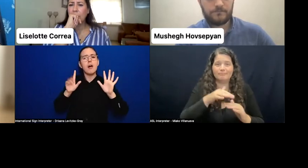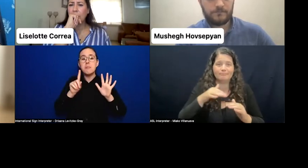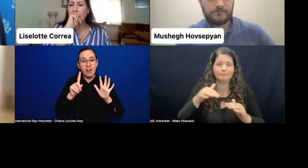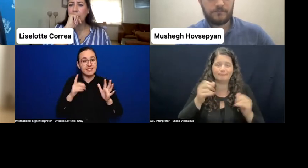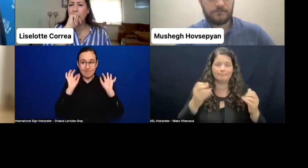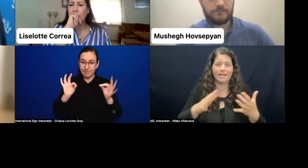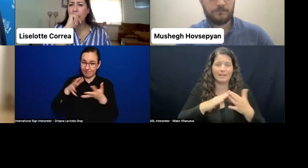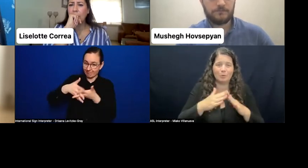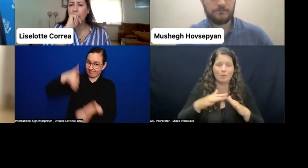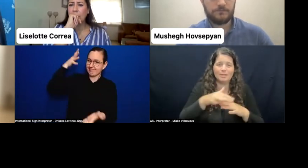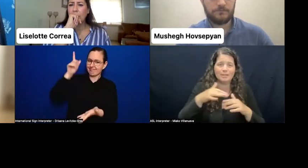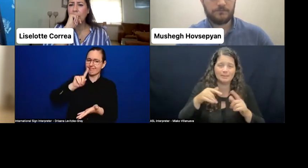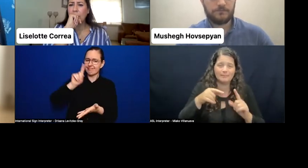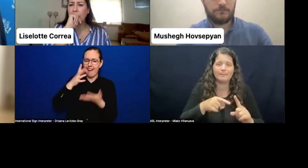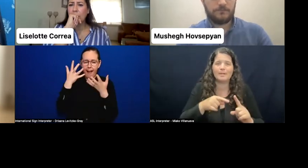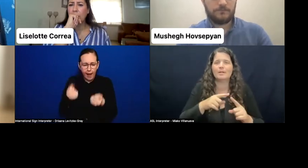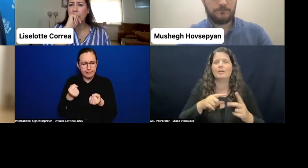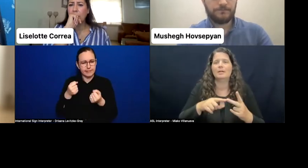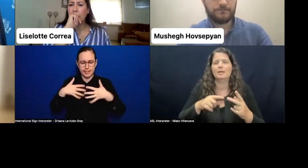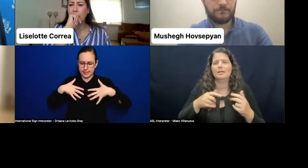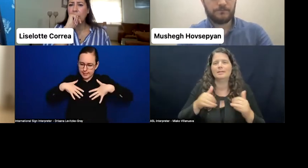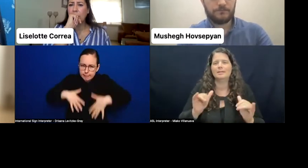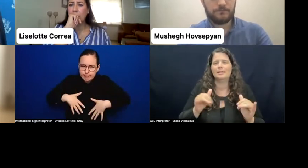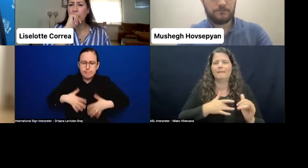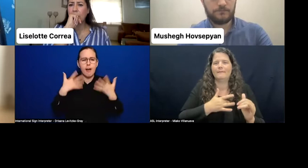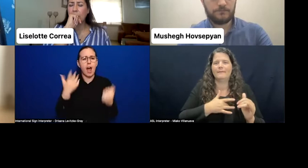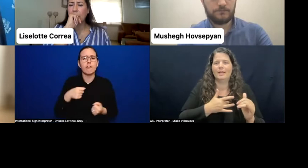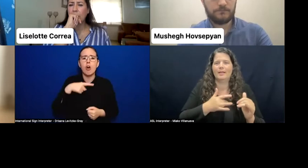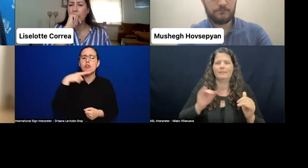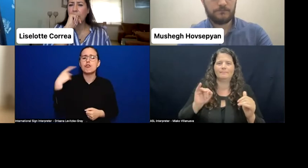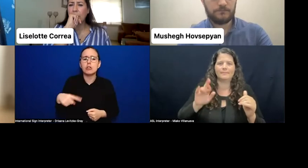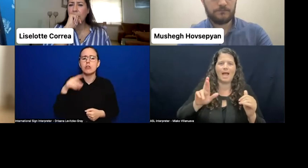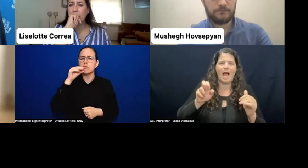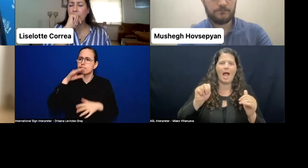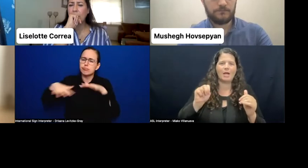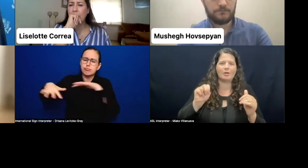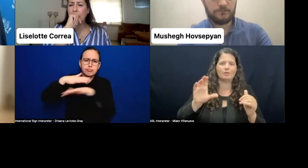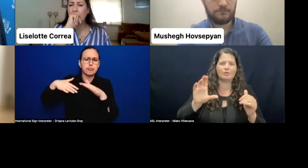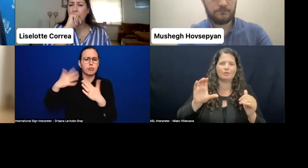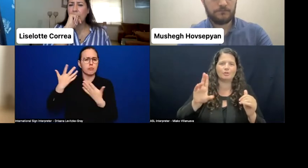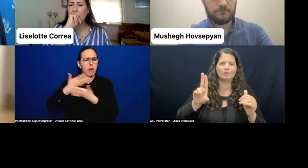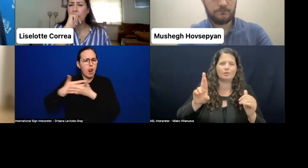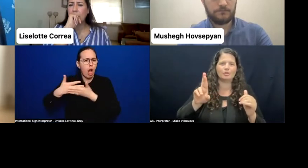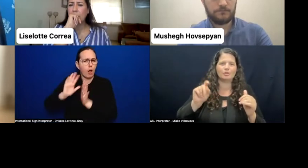And we still feel the Iron Curtain legacy.